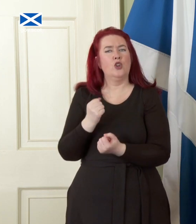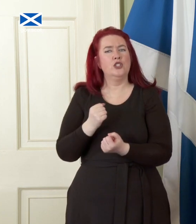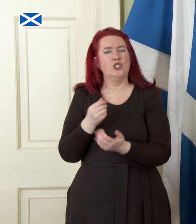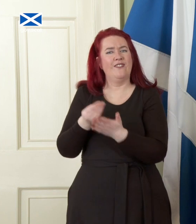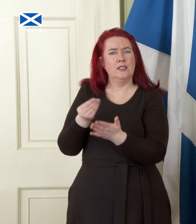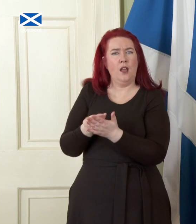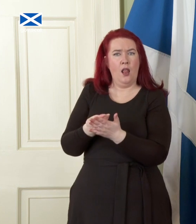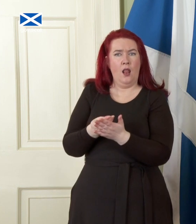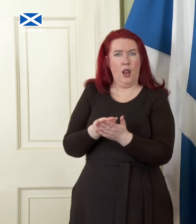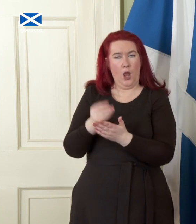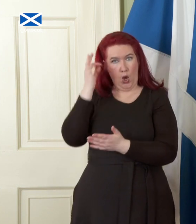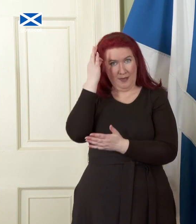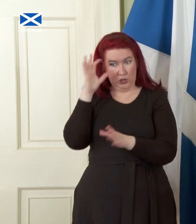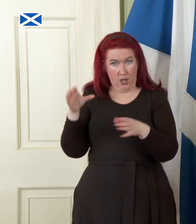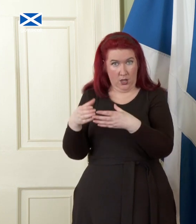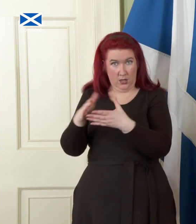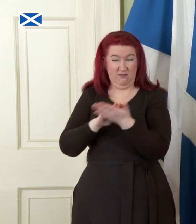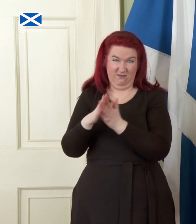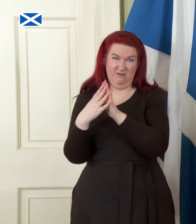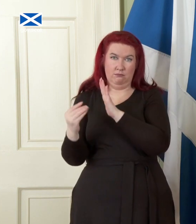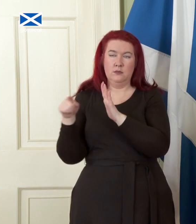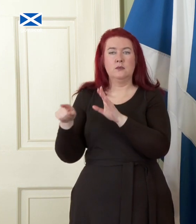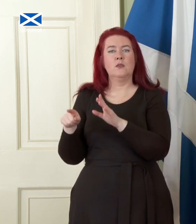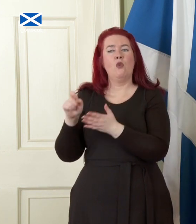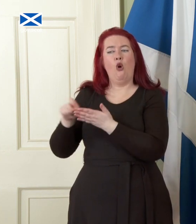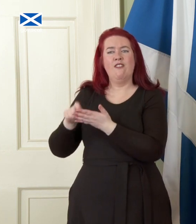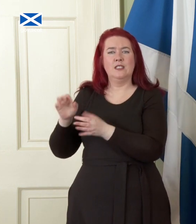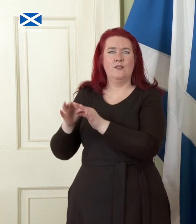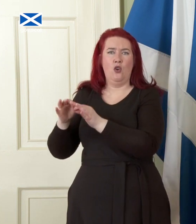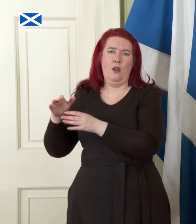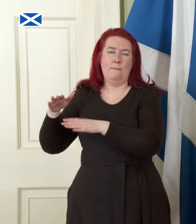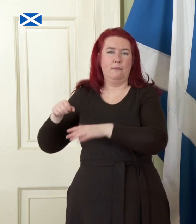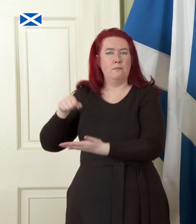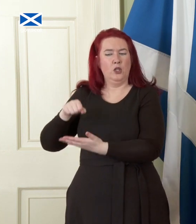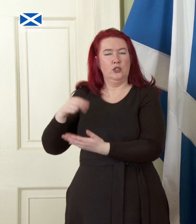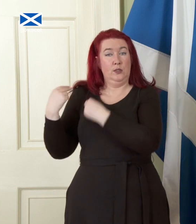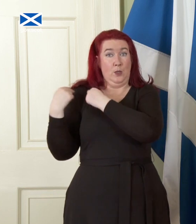so that it effectively replicates the Office for Budget Responsibility. These institutions